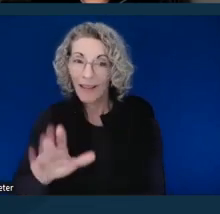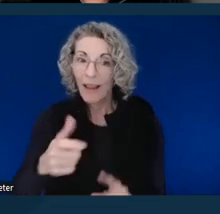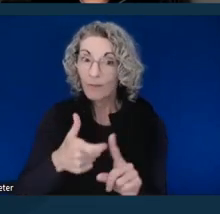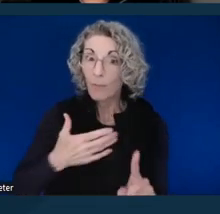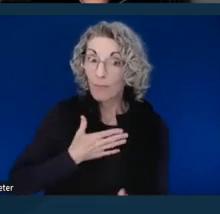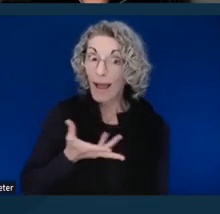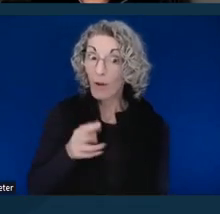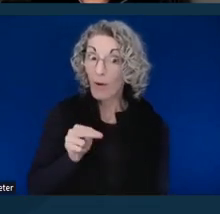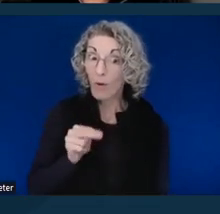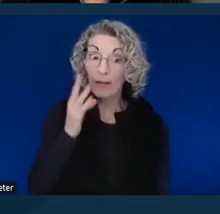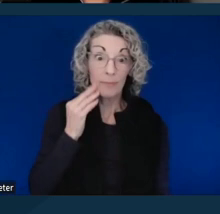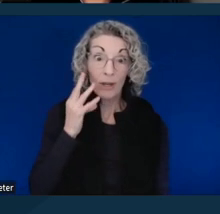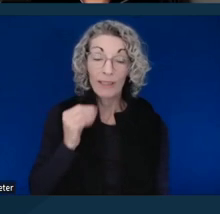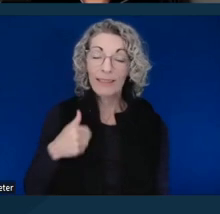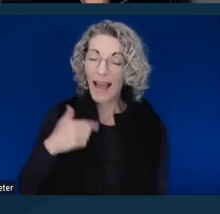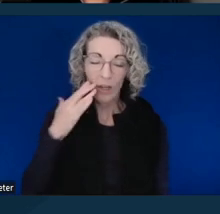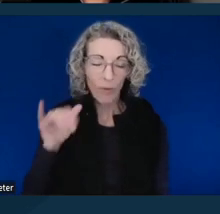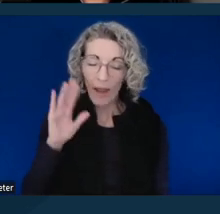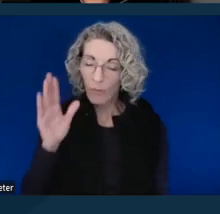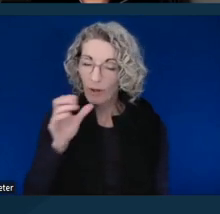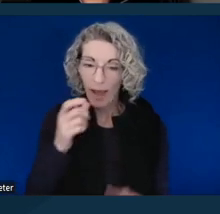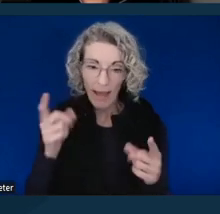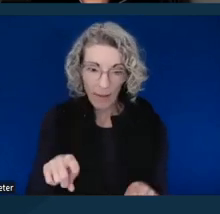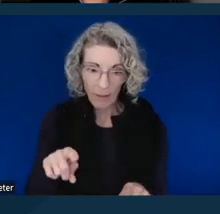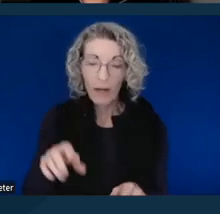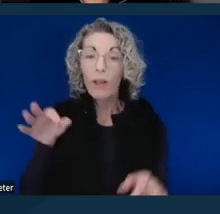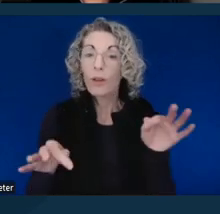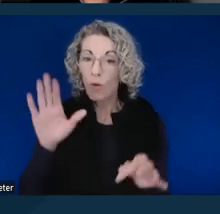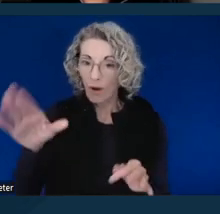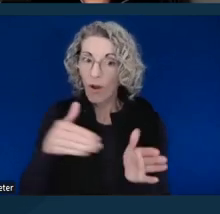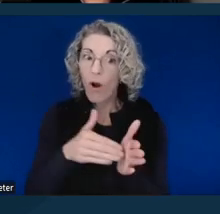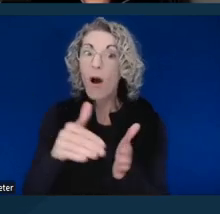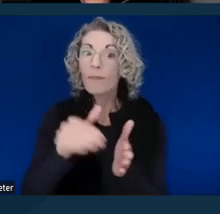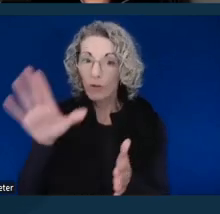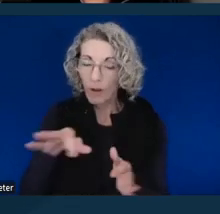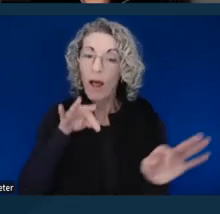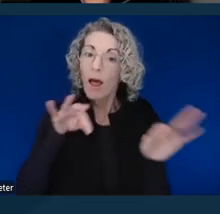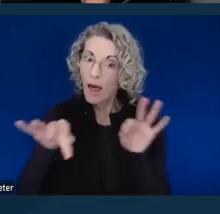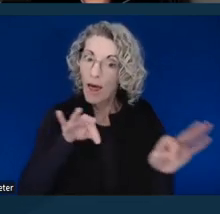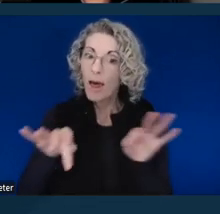and the court will often go into detail, oftentimes on the record, about someone's accommodation.